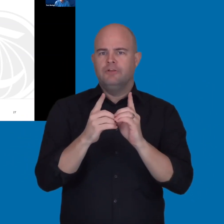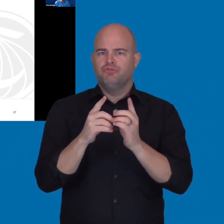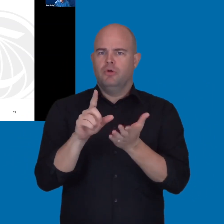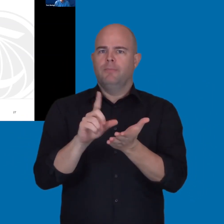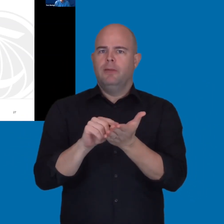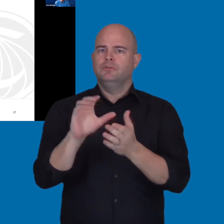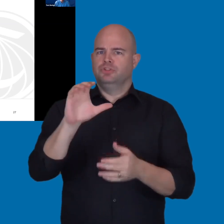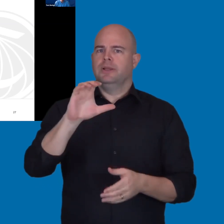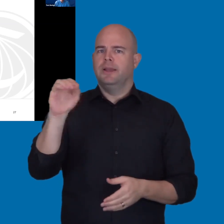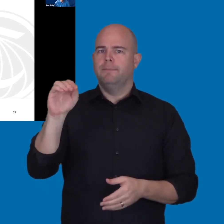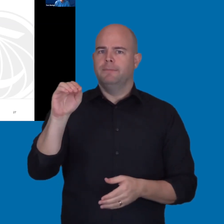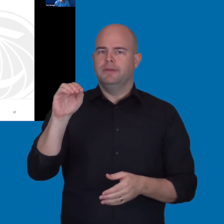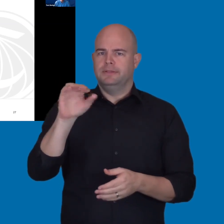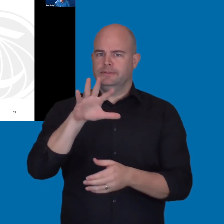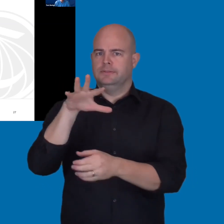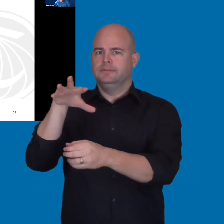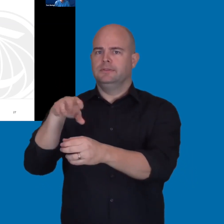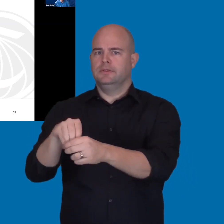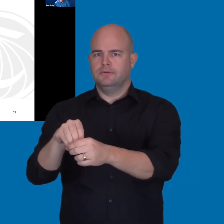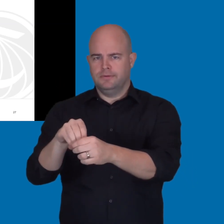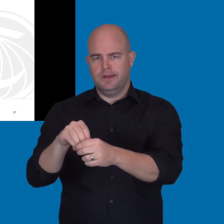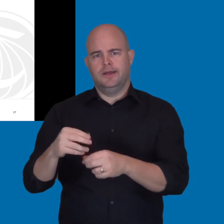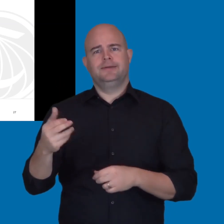of various digital publishers, okay?